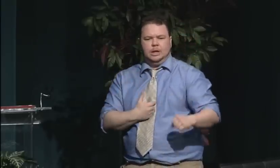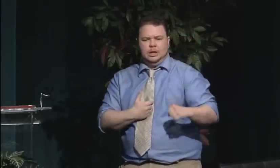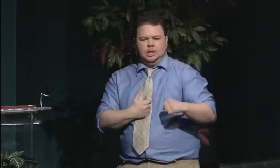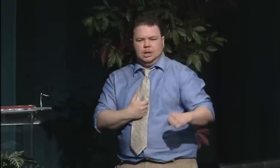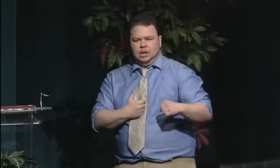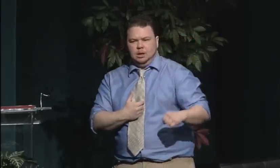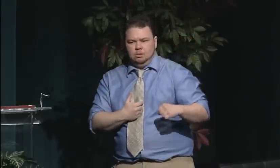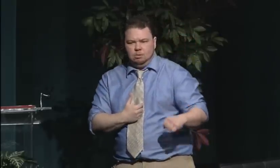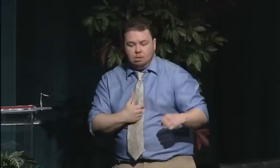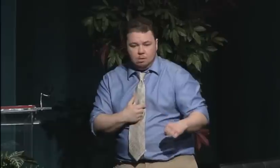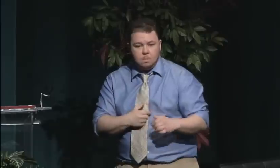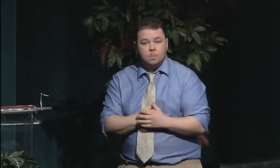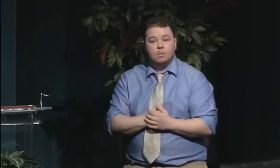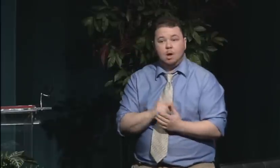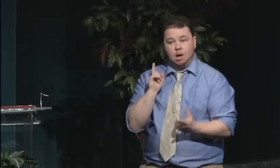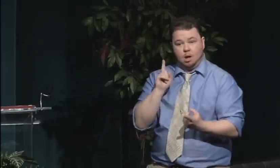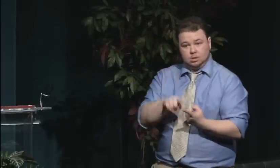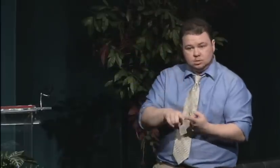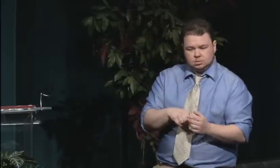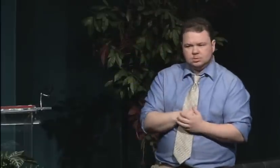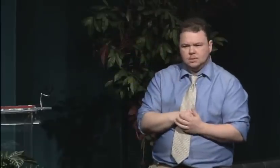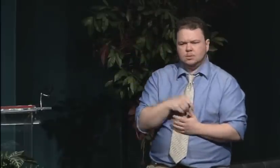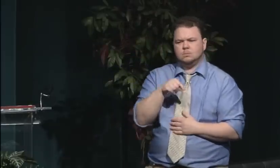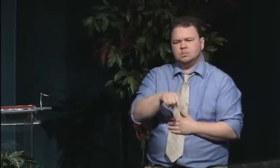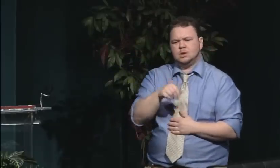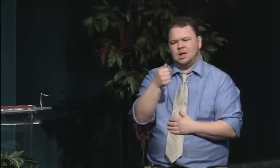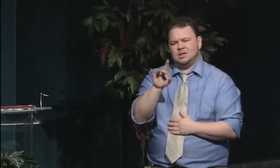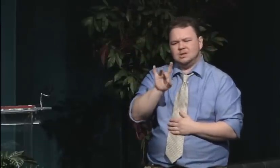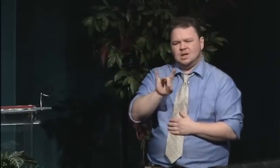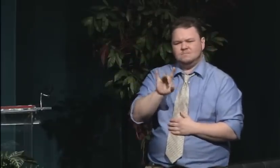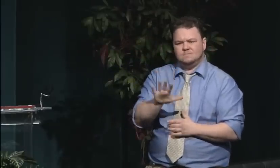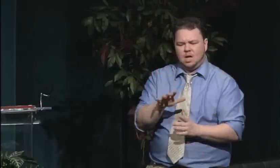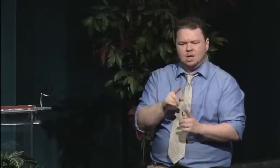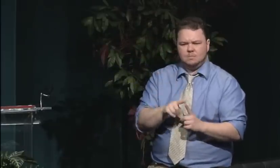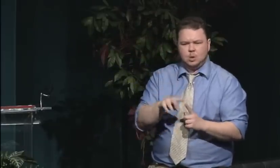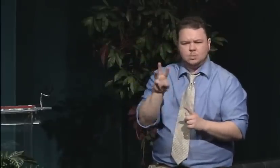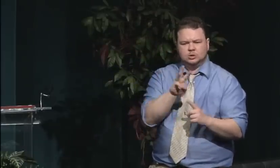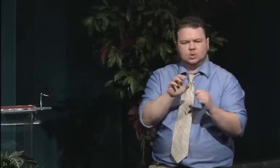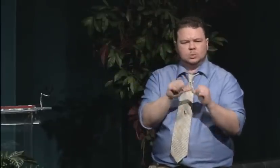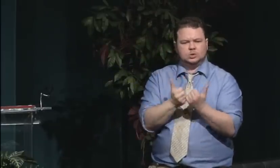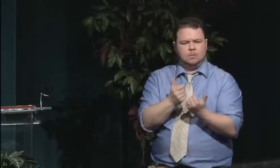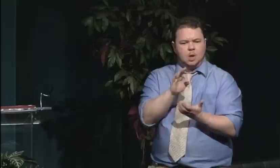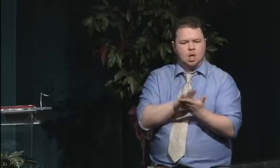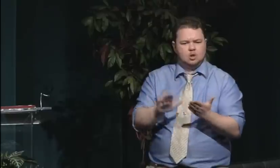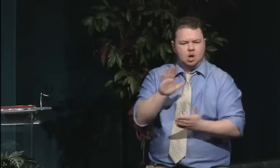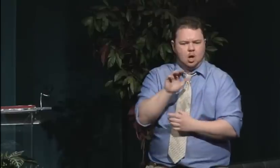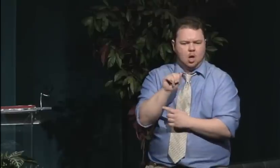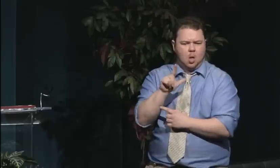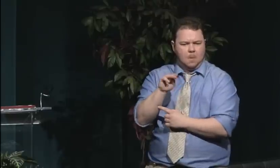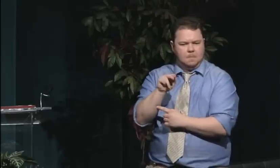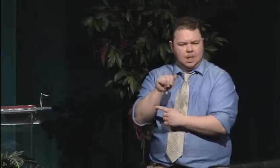They called for the rights of deaf women to be educated.